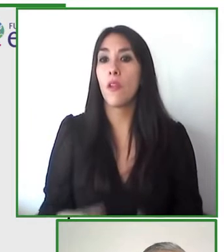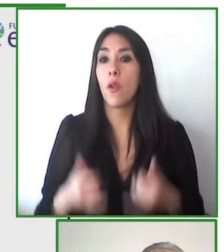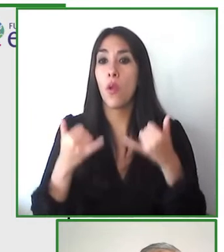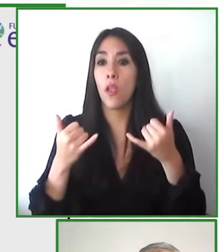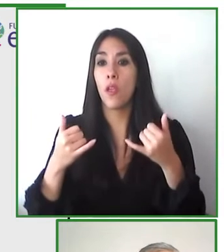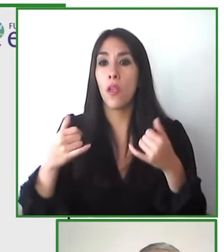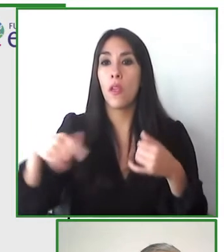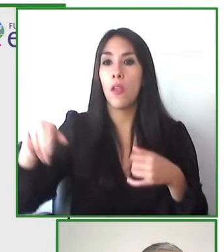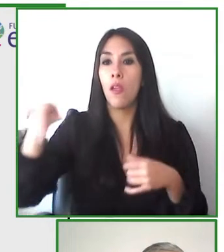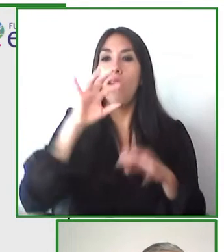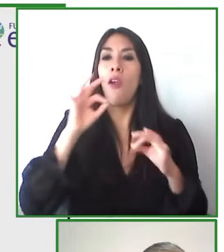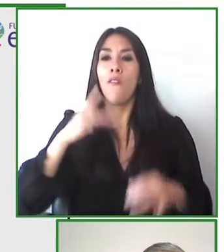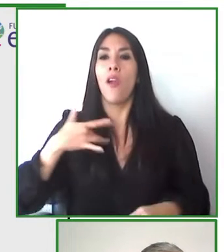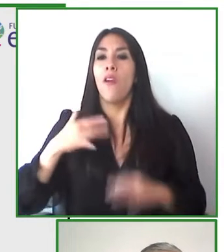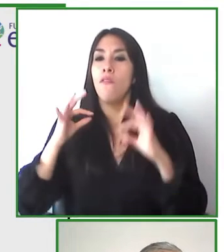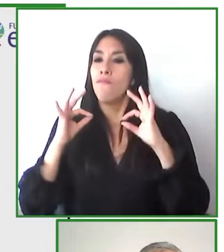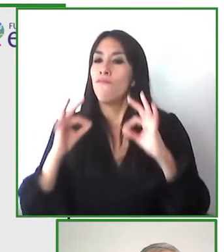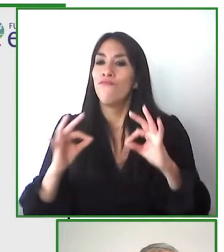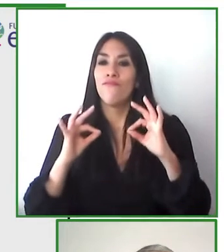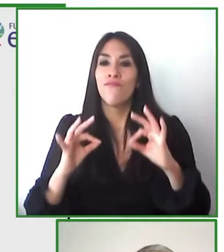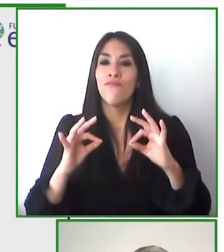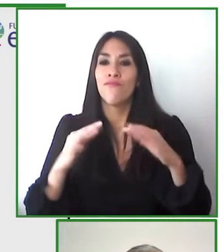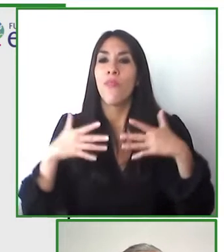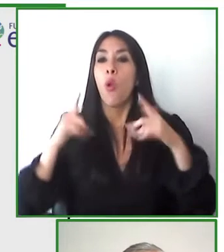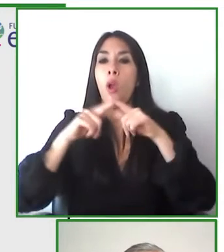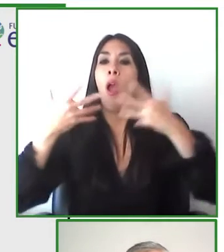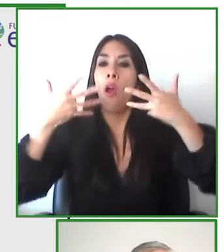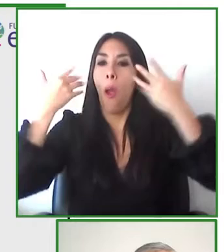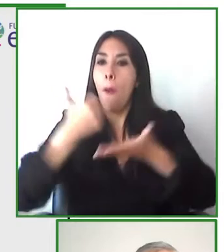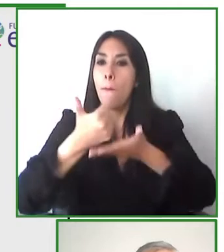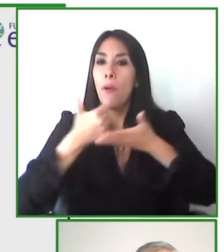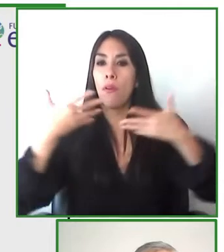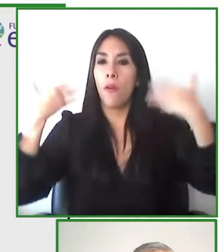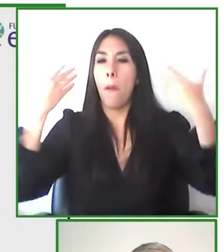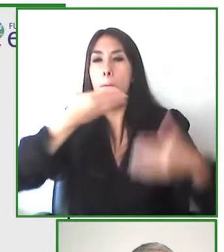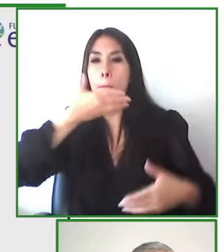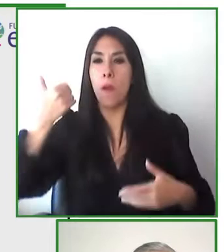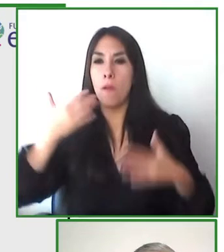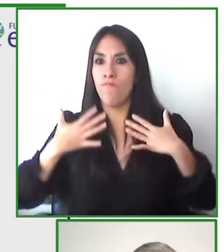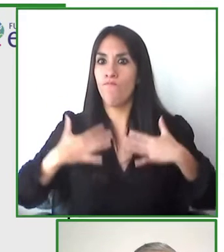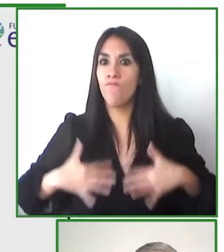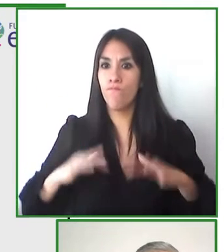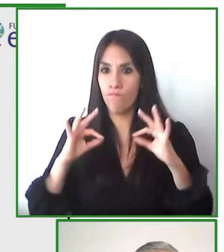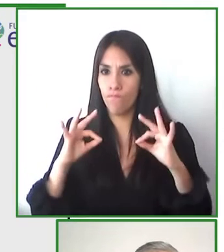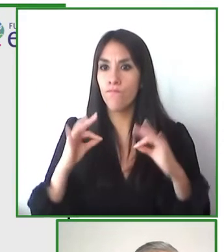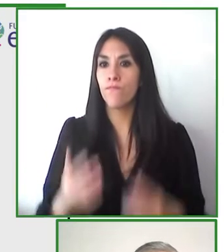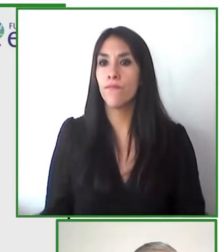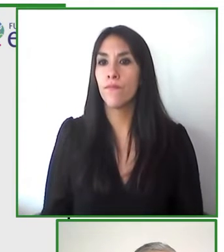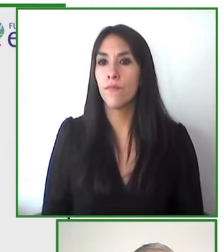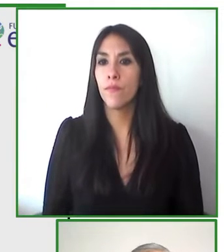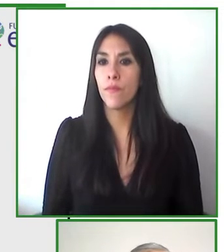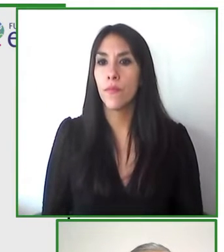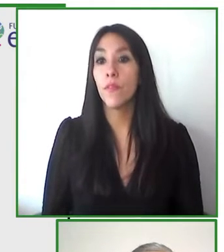a space that improves our quality of life and yet we know that it's very difficult